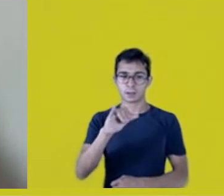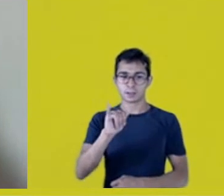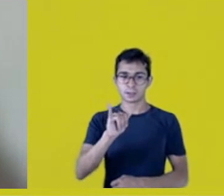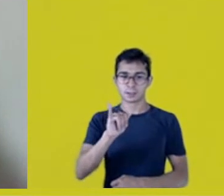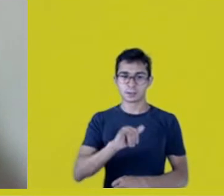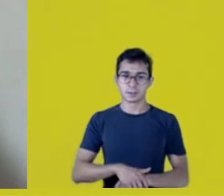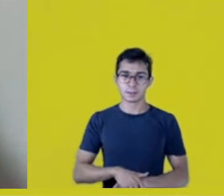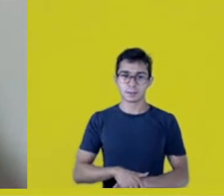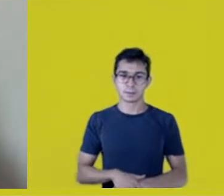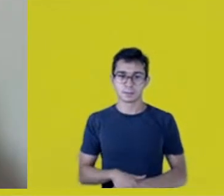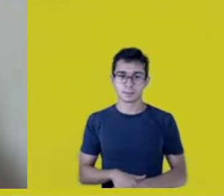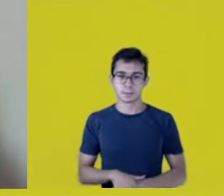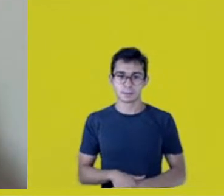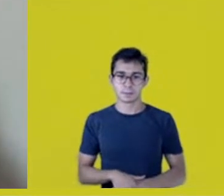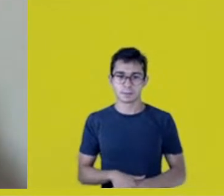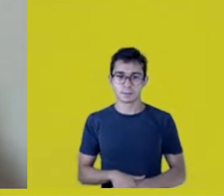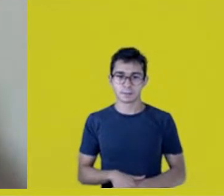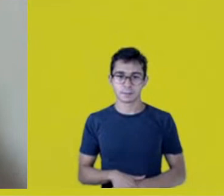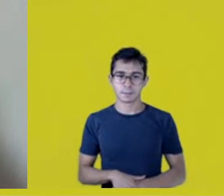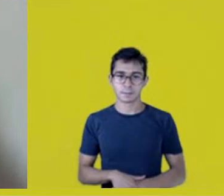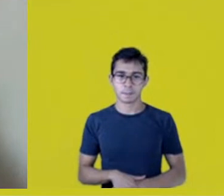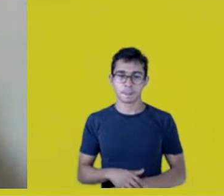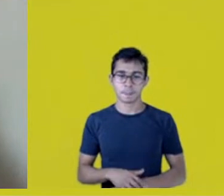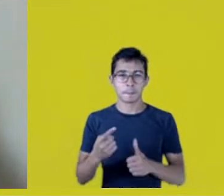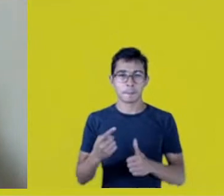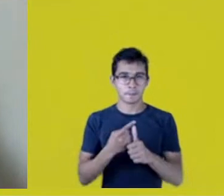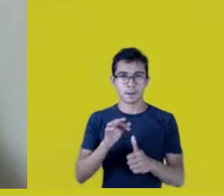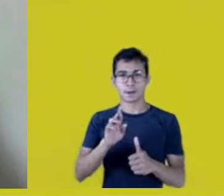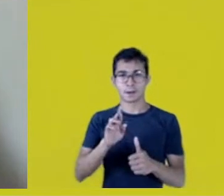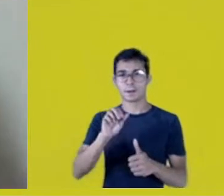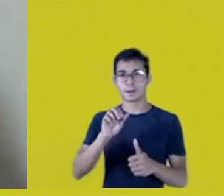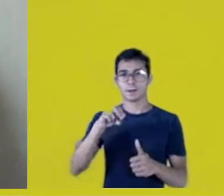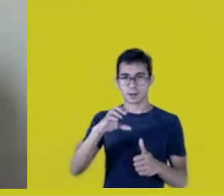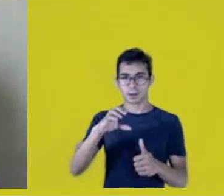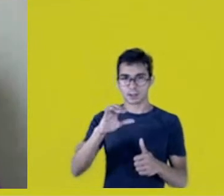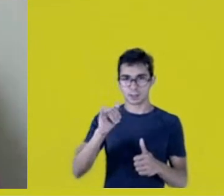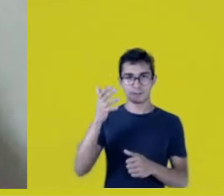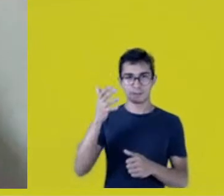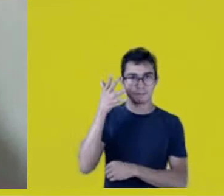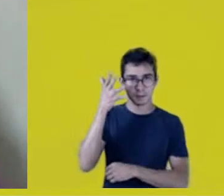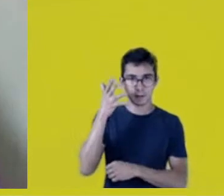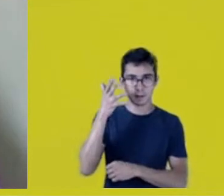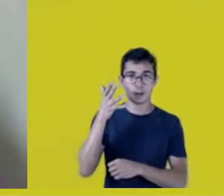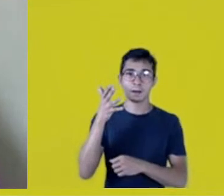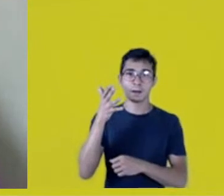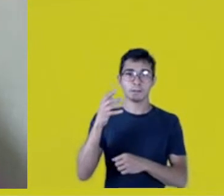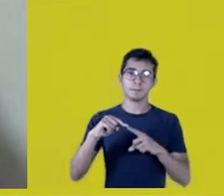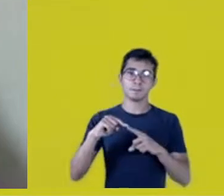I’m going to hear Francy, if she wants to speak, of course,